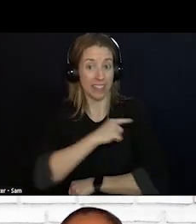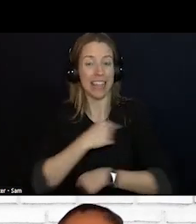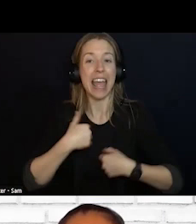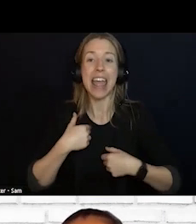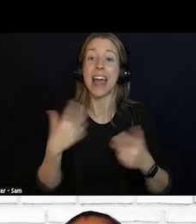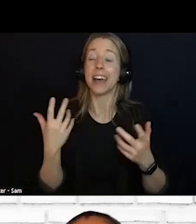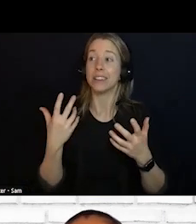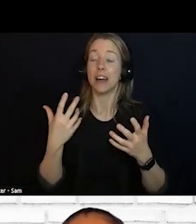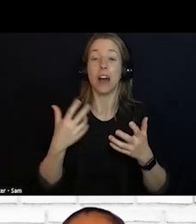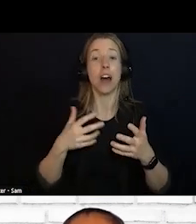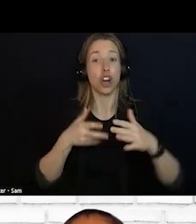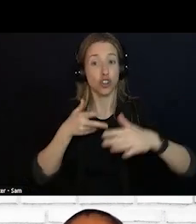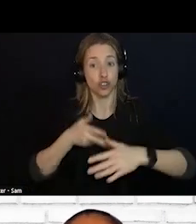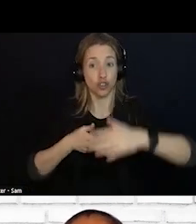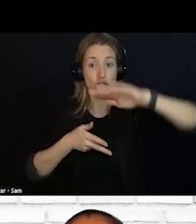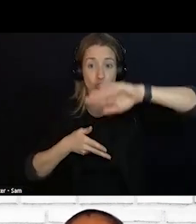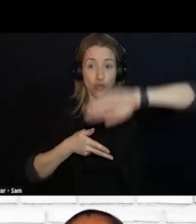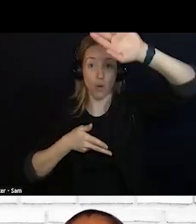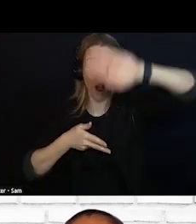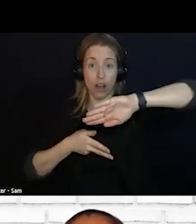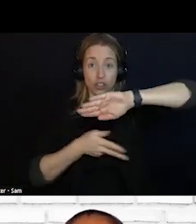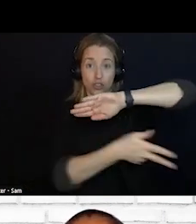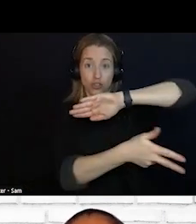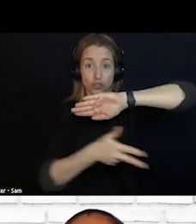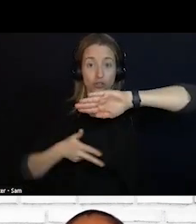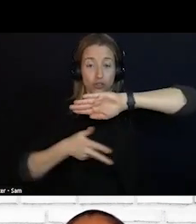ON THE SIDE AND THEY HAVE BECOME STANDARD. YOU DO NOT SEE MANY